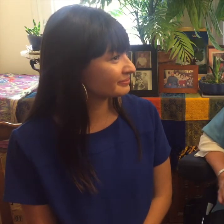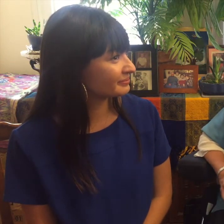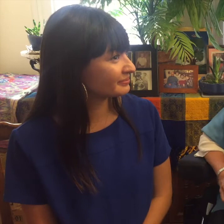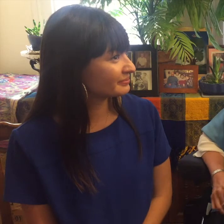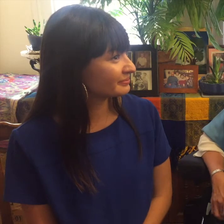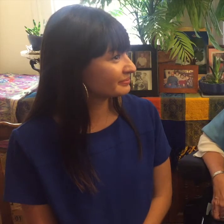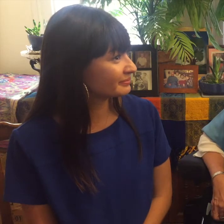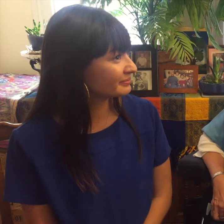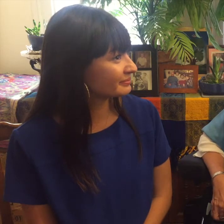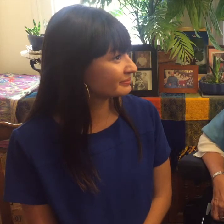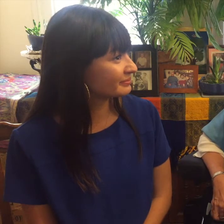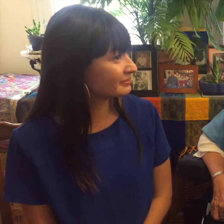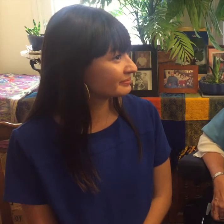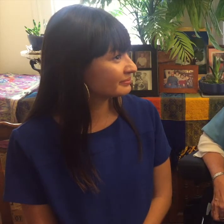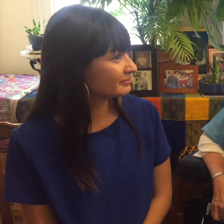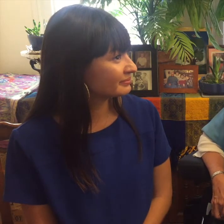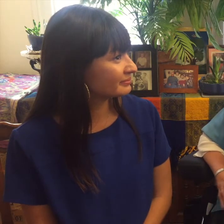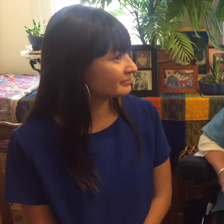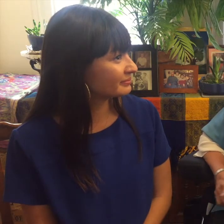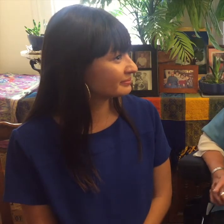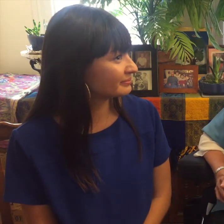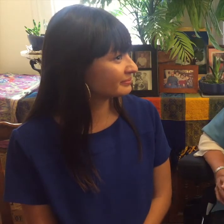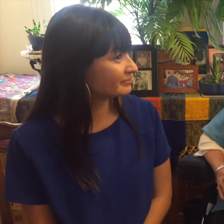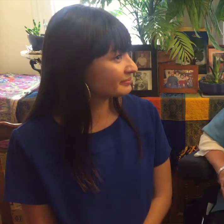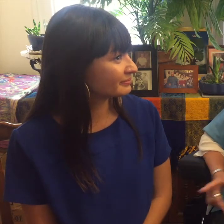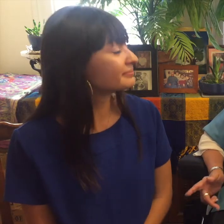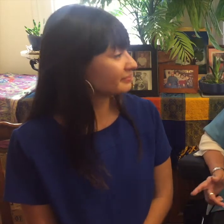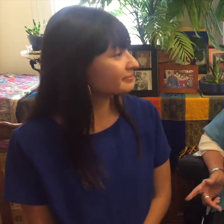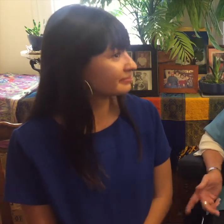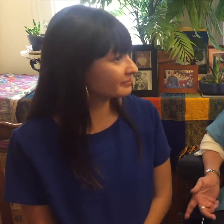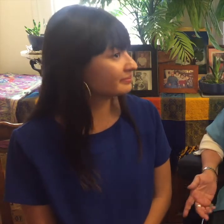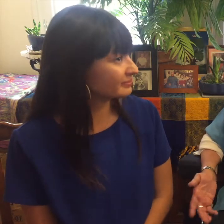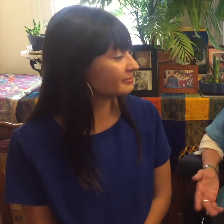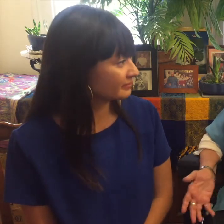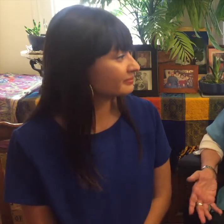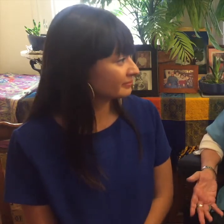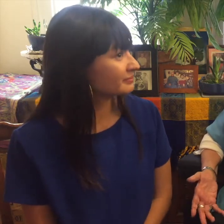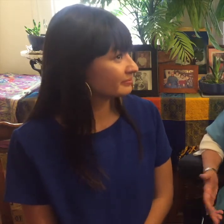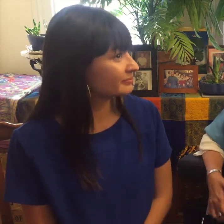shouldn't learn sign language because then the Deaf campers